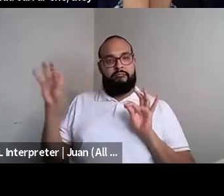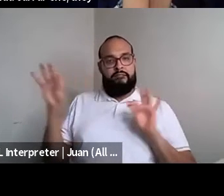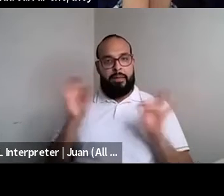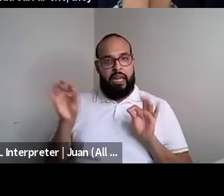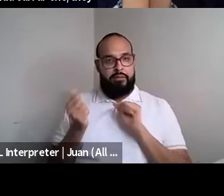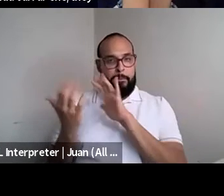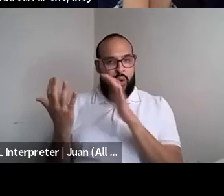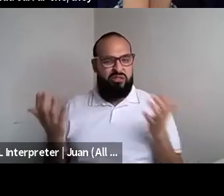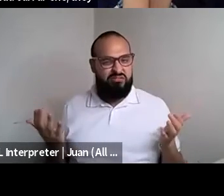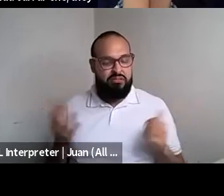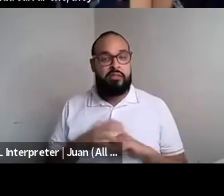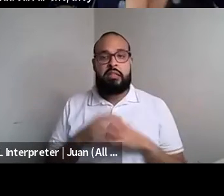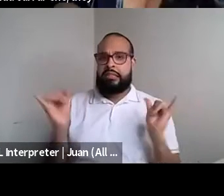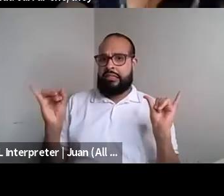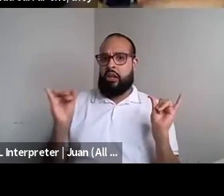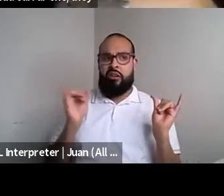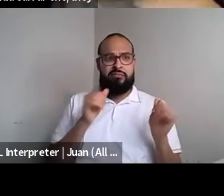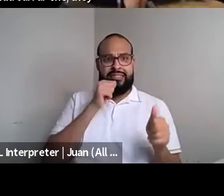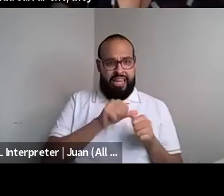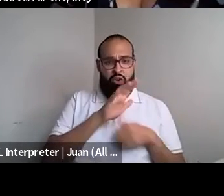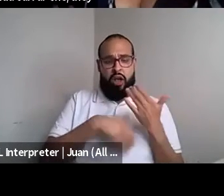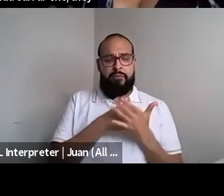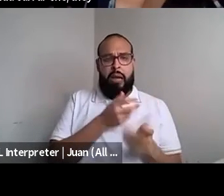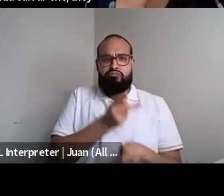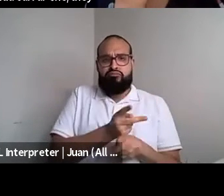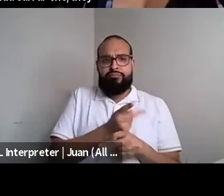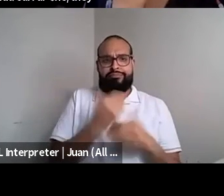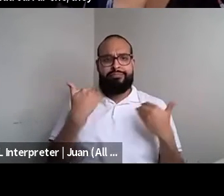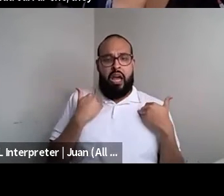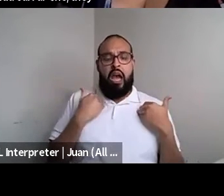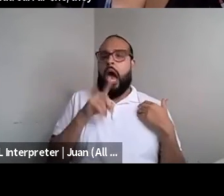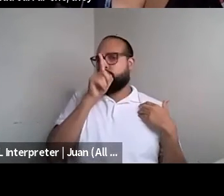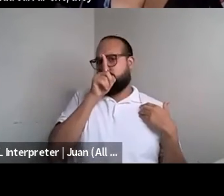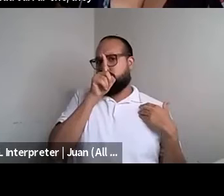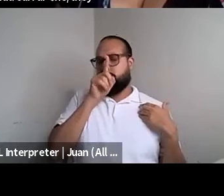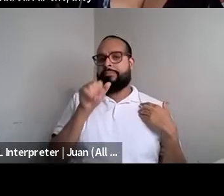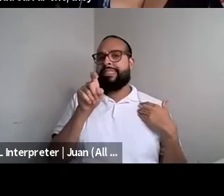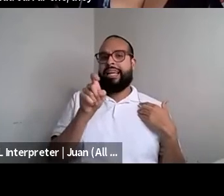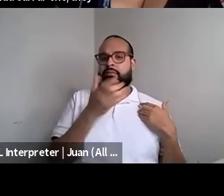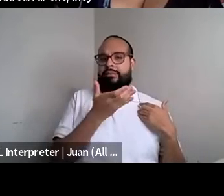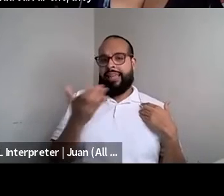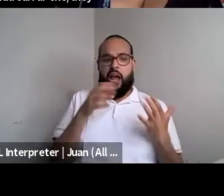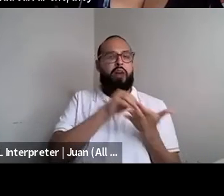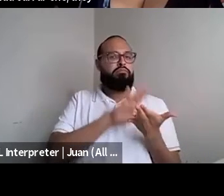Nahshon Anderson: I still have my letters. I didn't say sexual things to him because that's not what that's not how I was trying to